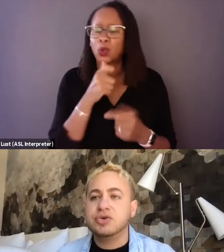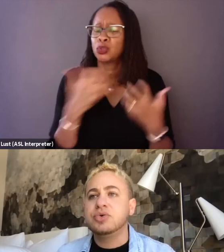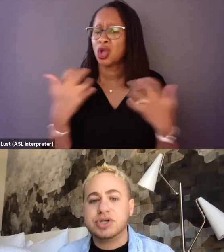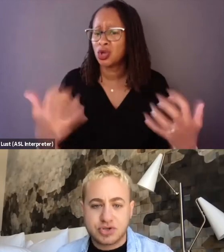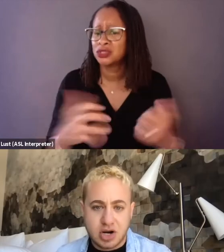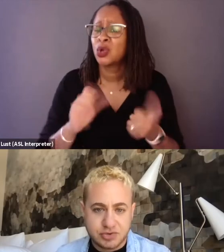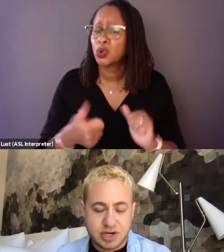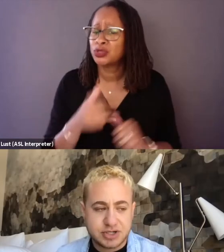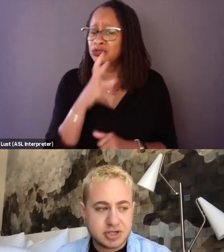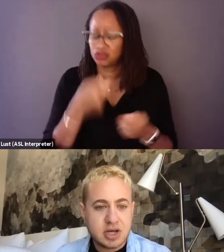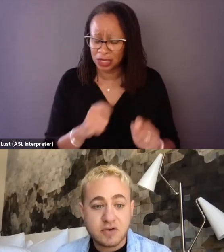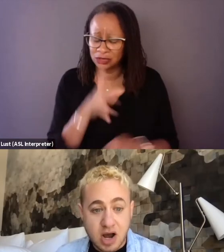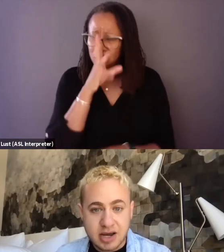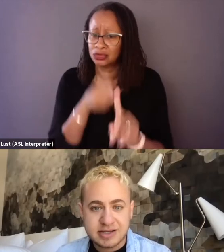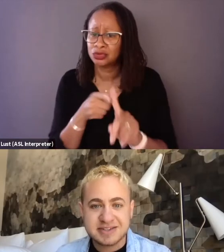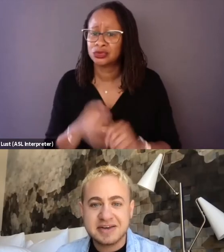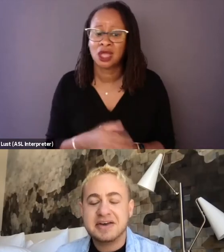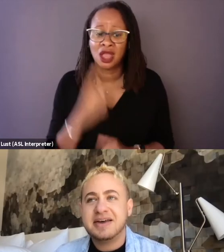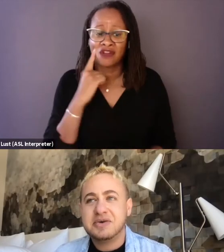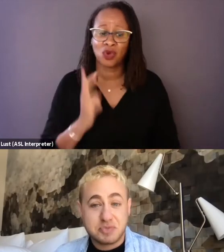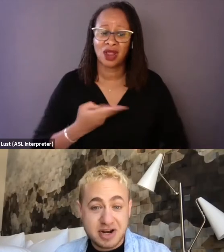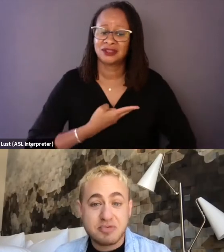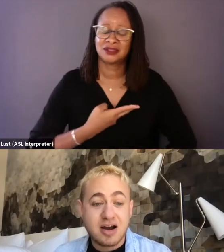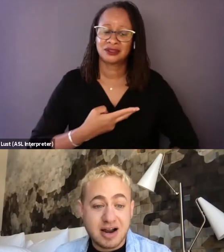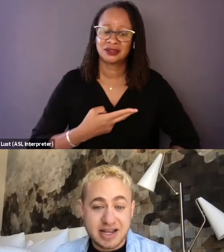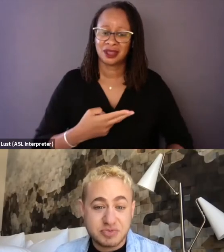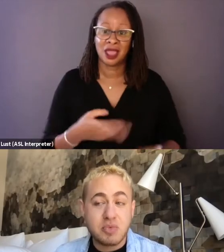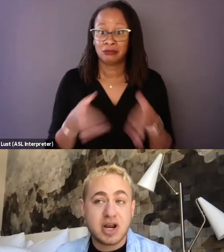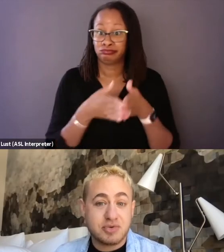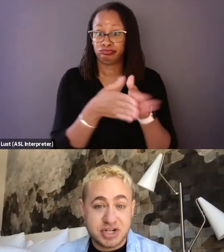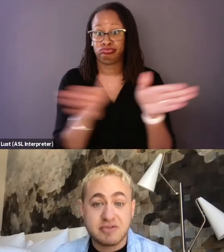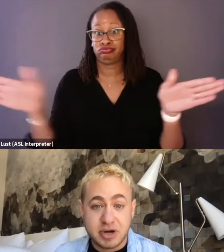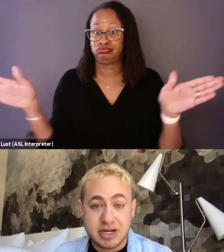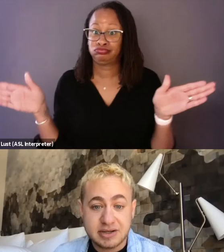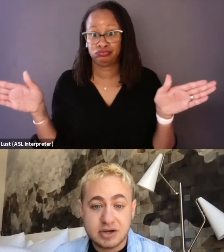Who are you trying to reach? For us, it was a pretty broad audience, we wanted to reach everybody,